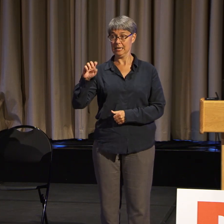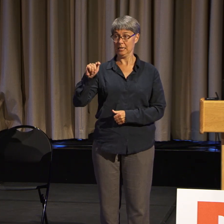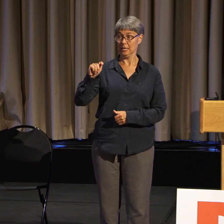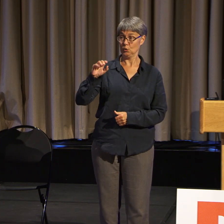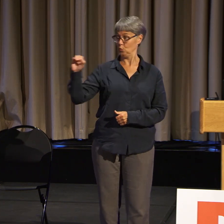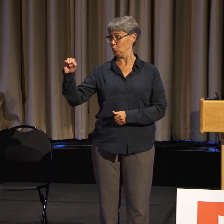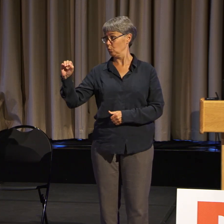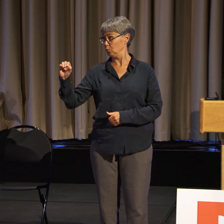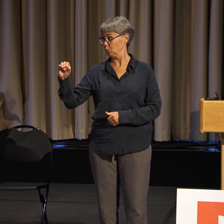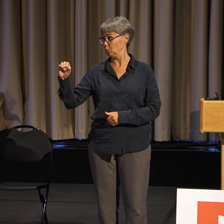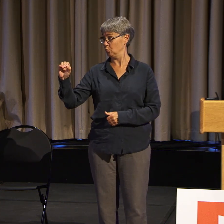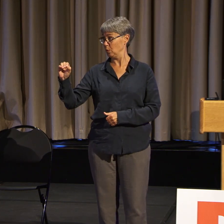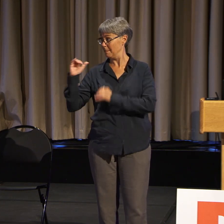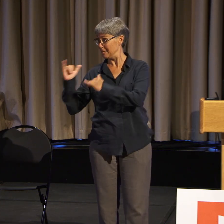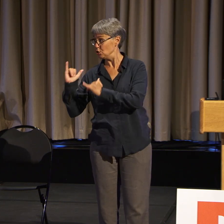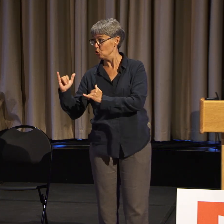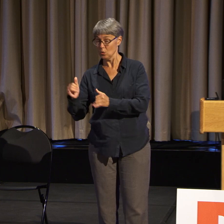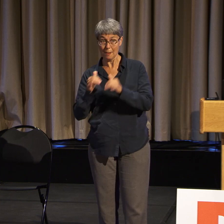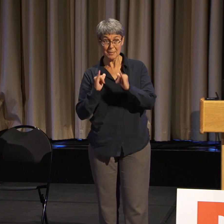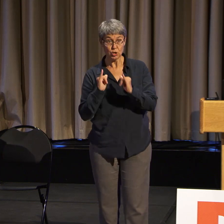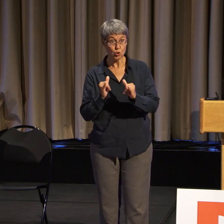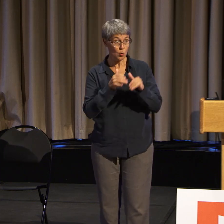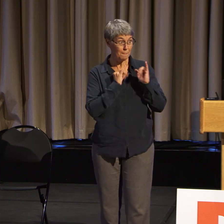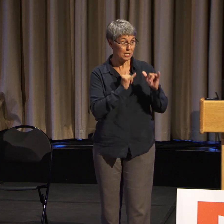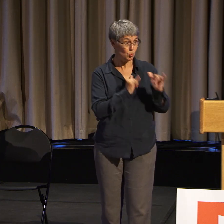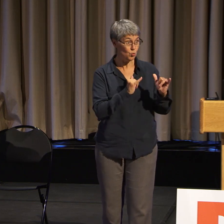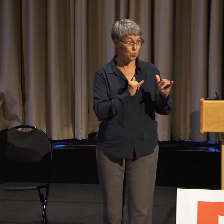we are actually, as we speak, working